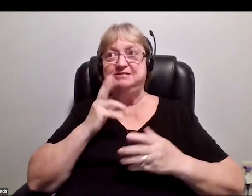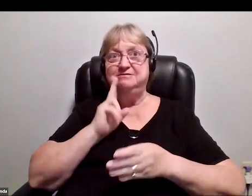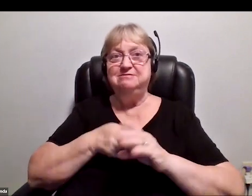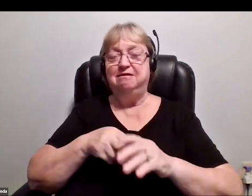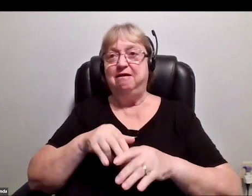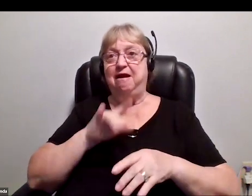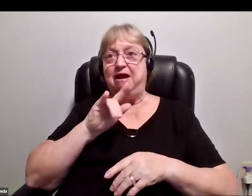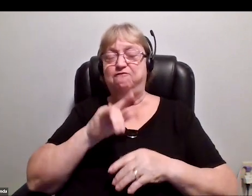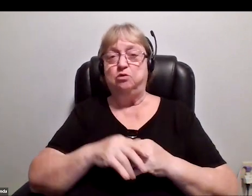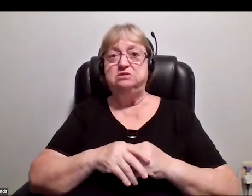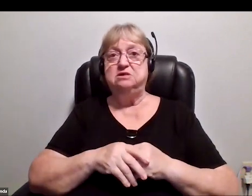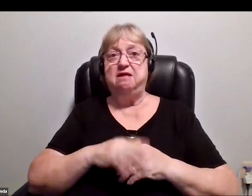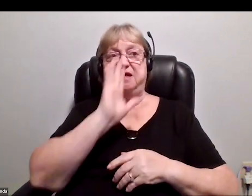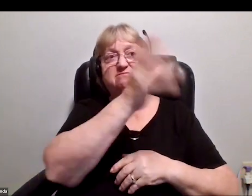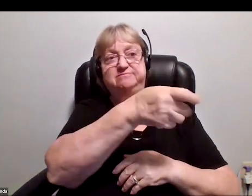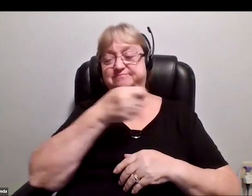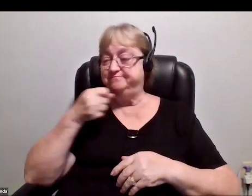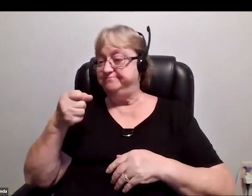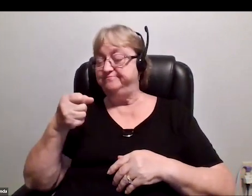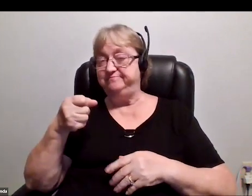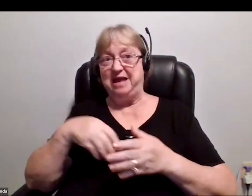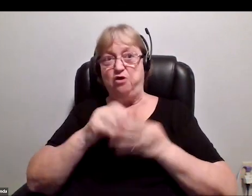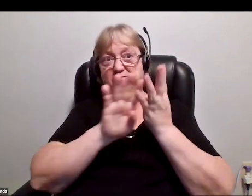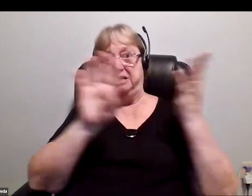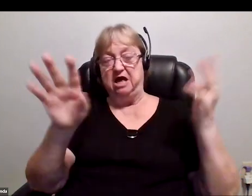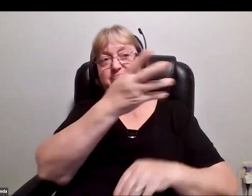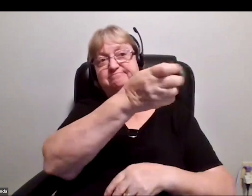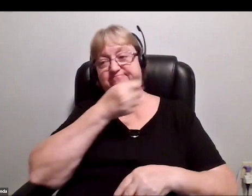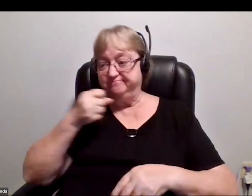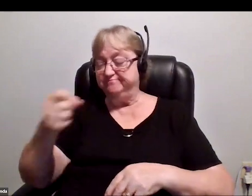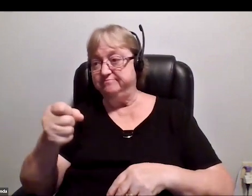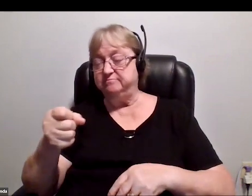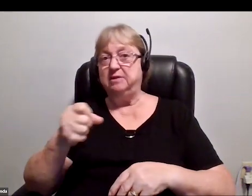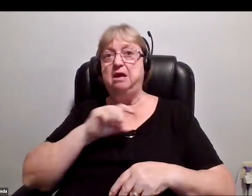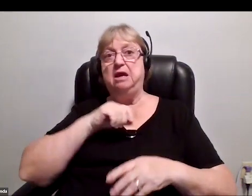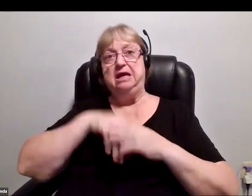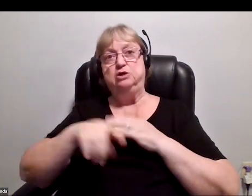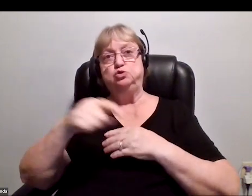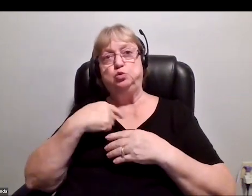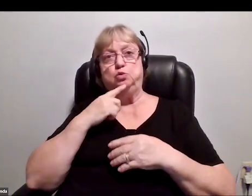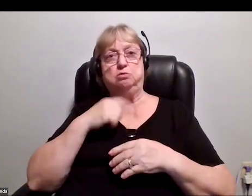They yank me out of the line and take me back into, I guess, the commanding officer's room and say,